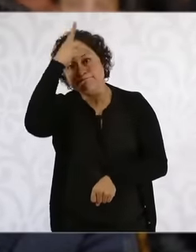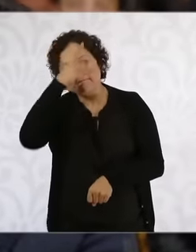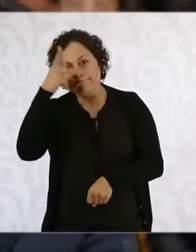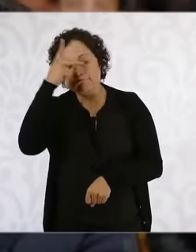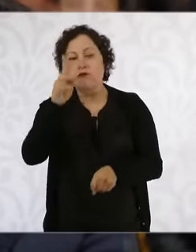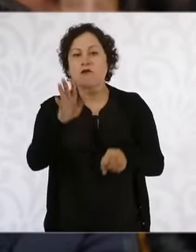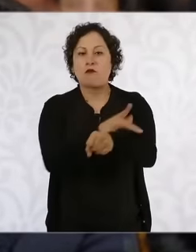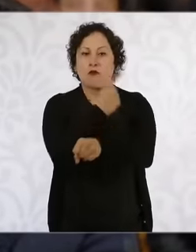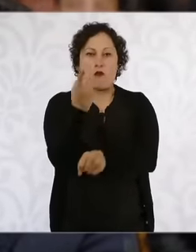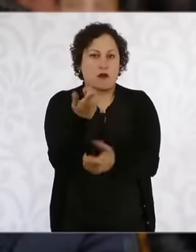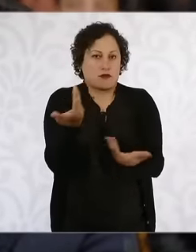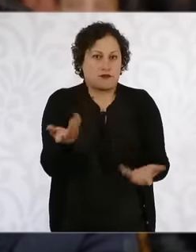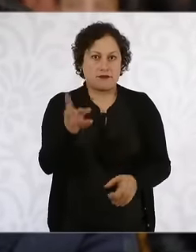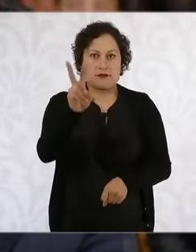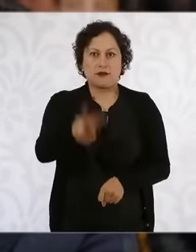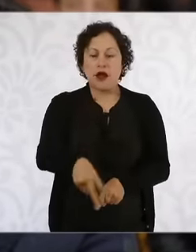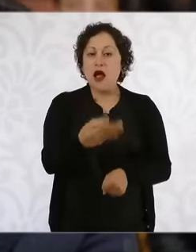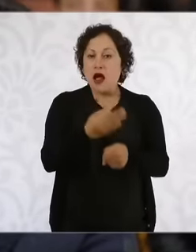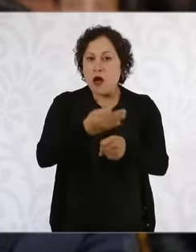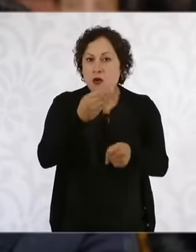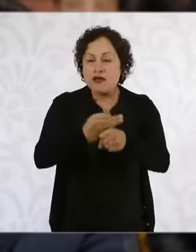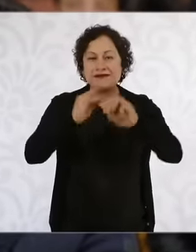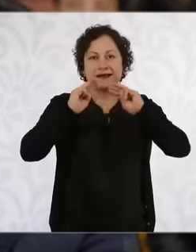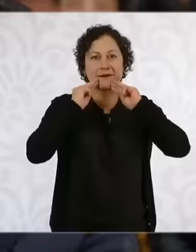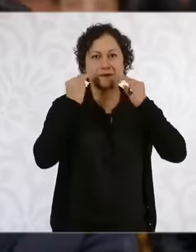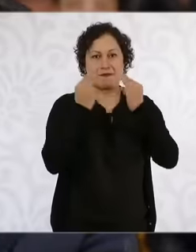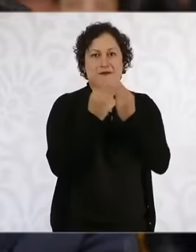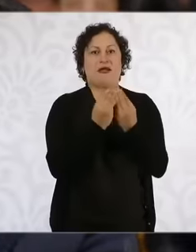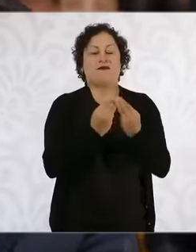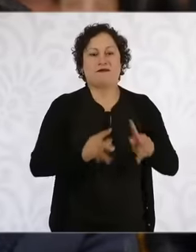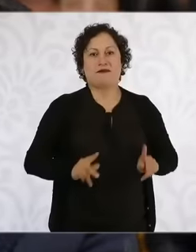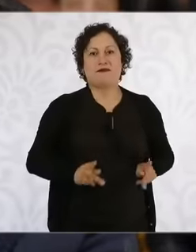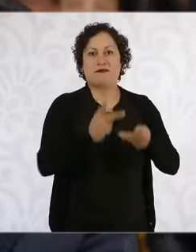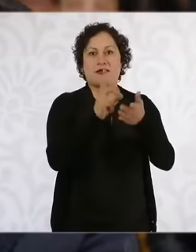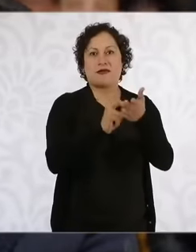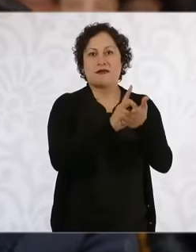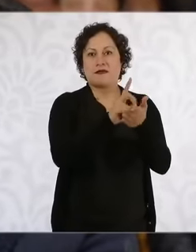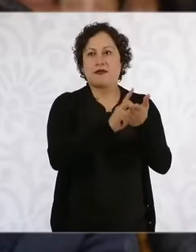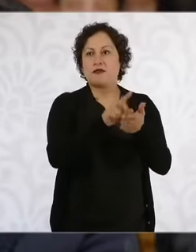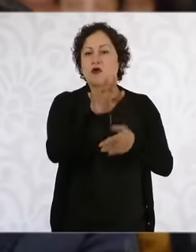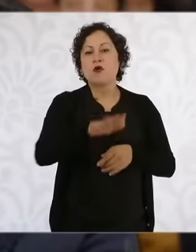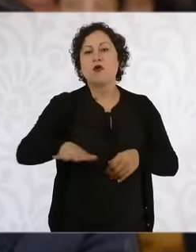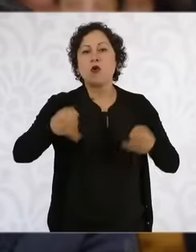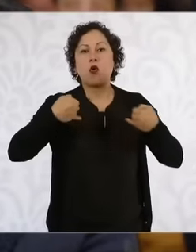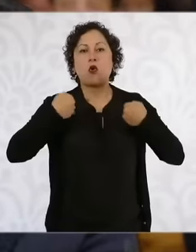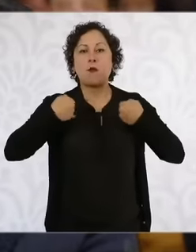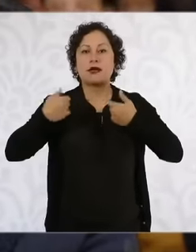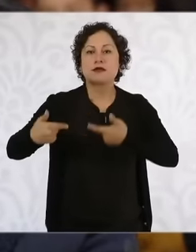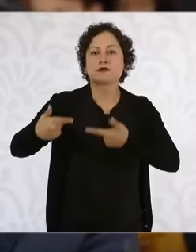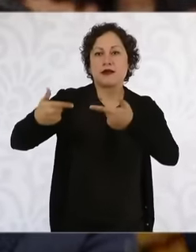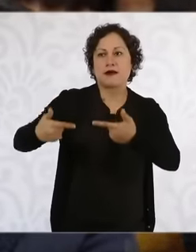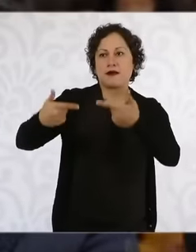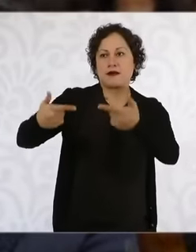young people who are fulfilling 18 years of 2006 who were born in Calderón's generation of